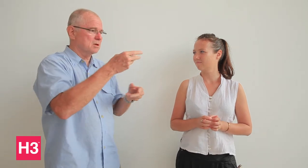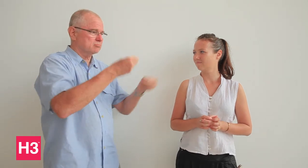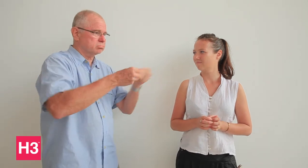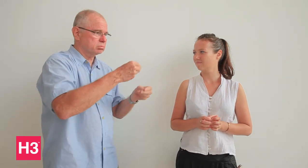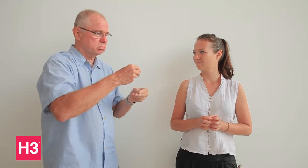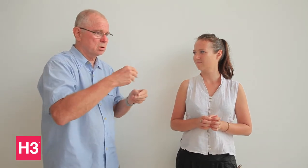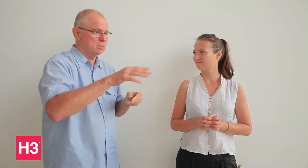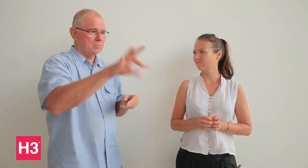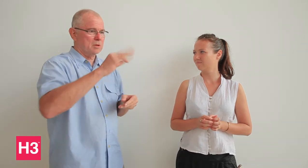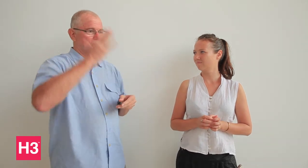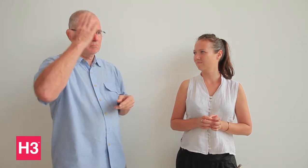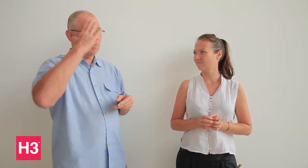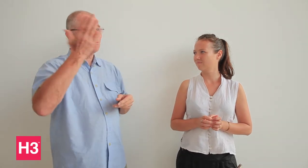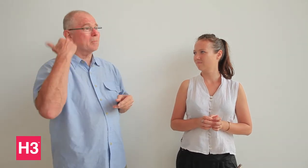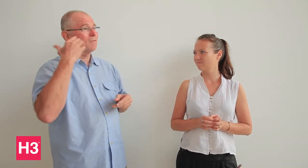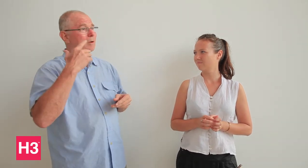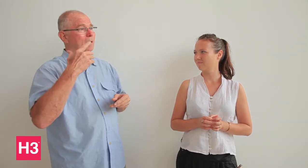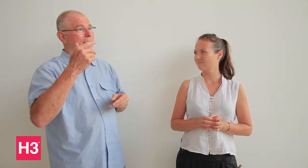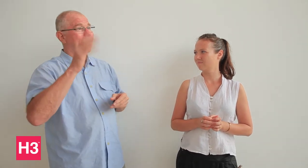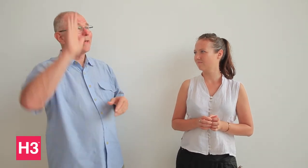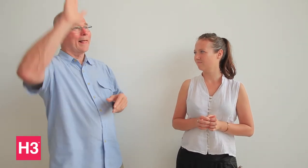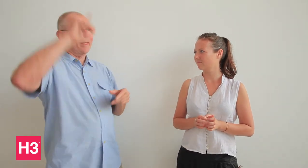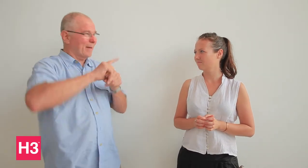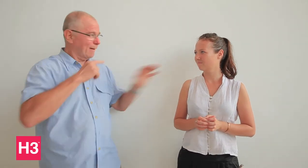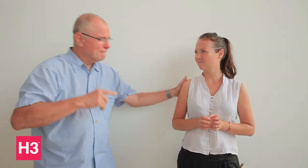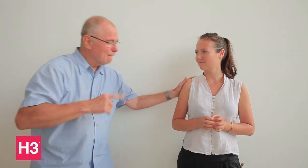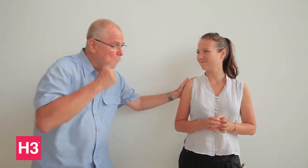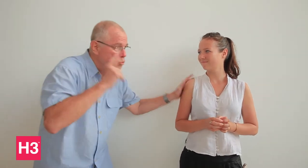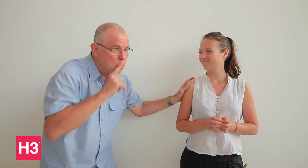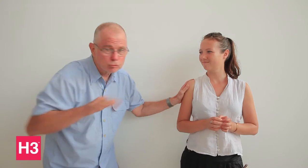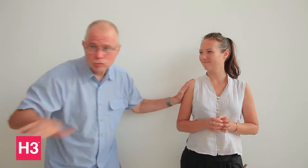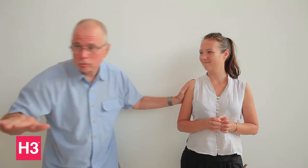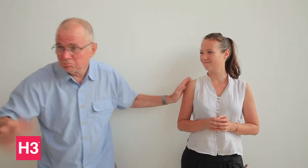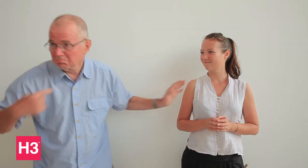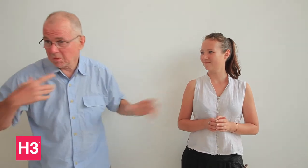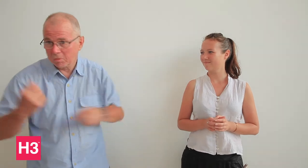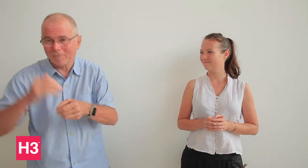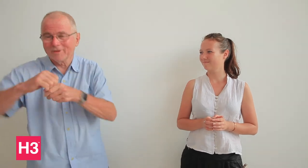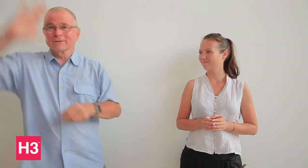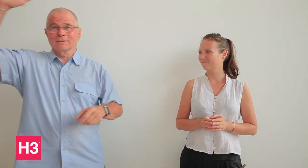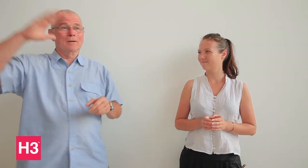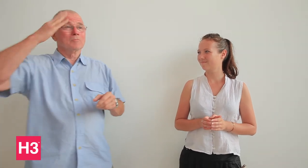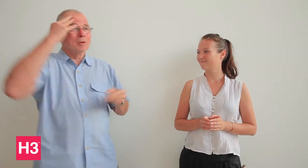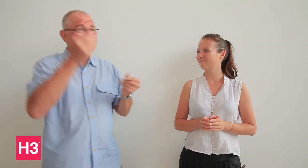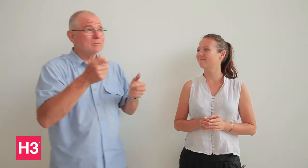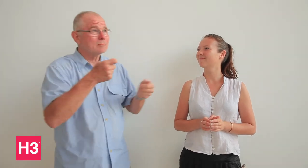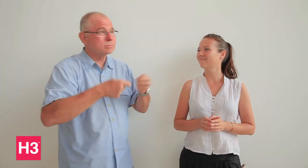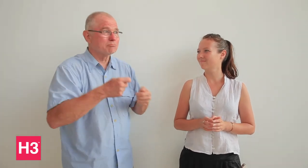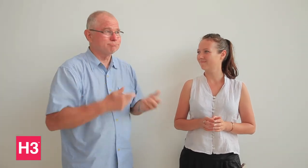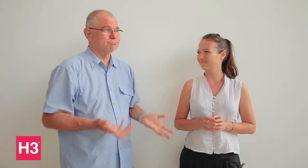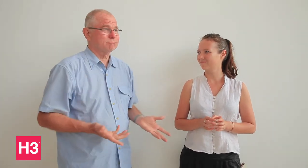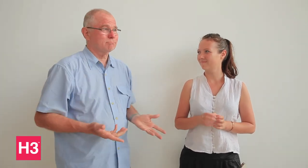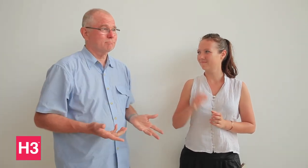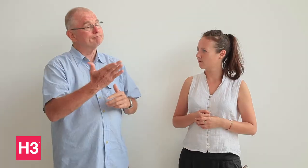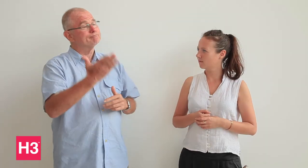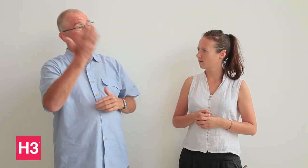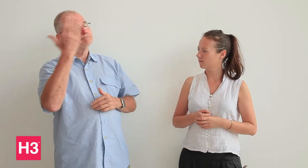budgeting. It does not guarantee the best, but better than before, when anyone could run for position without knowledge.